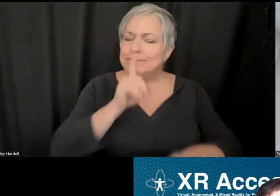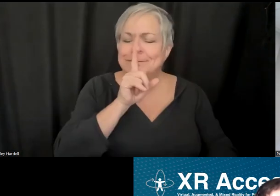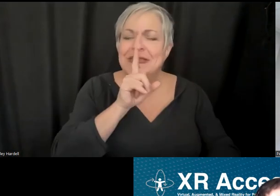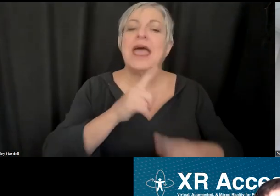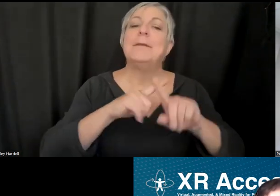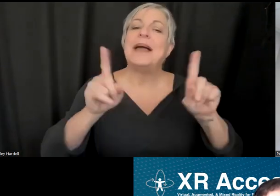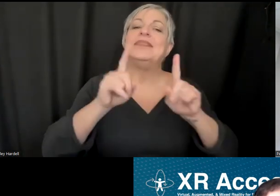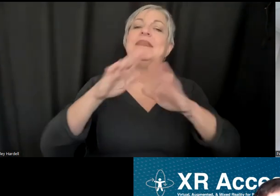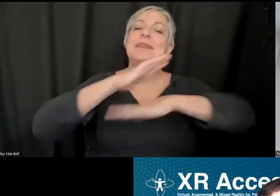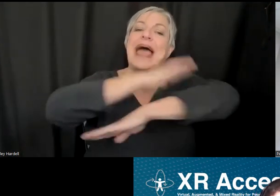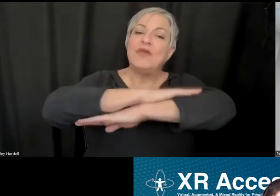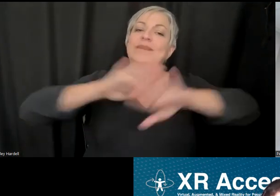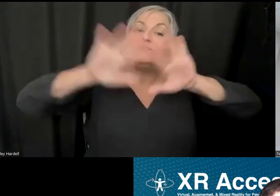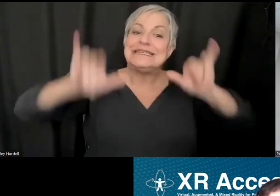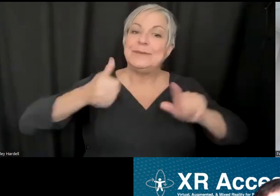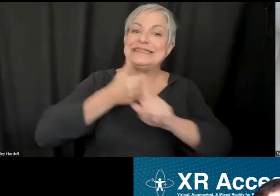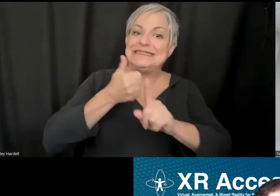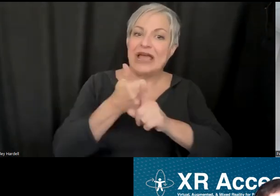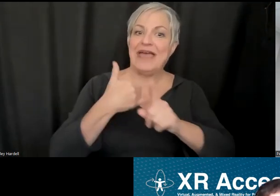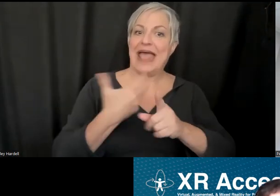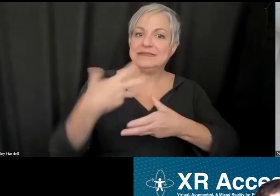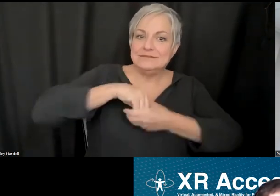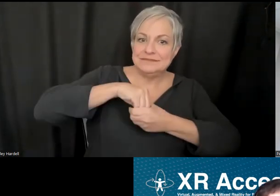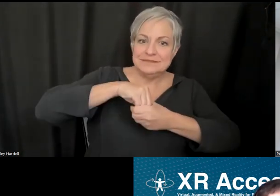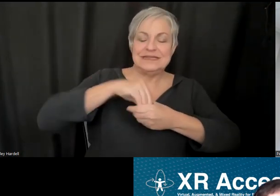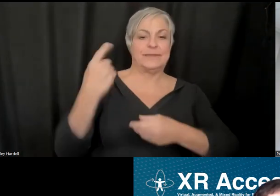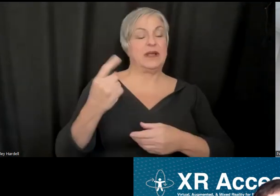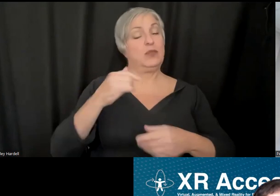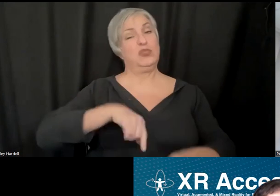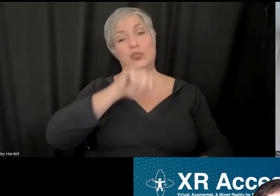platform. I'm sure that is something we'd like to see. Does